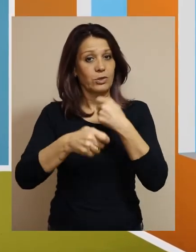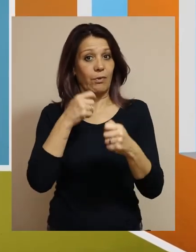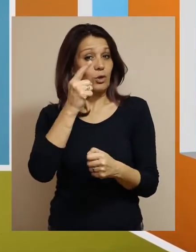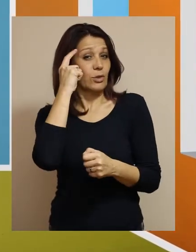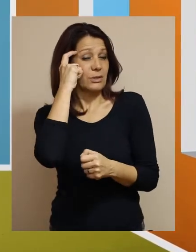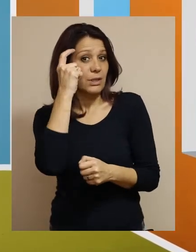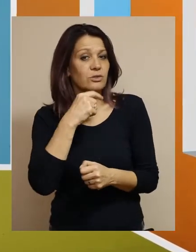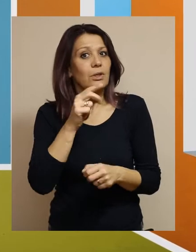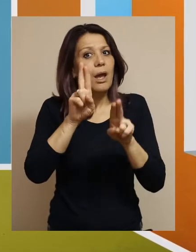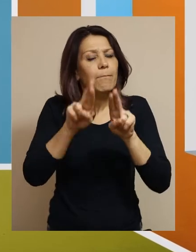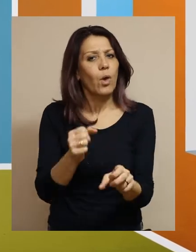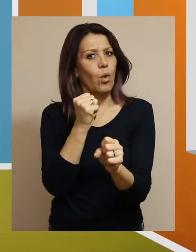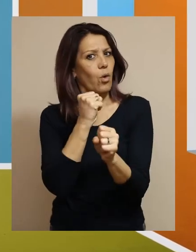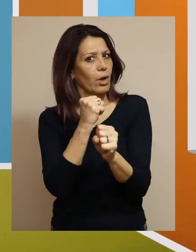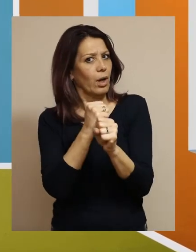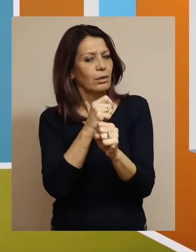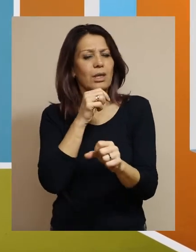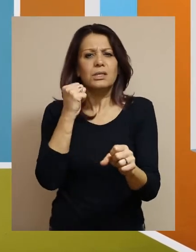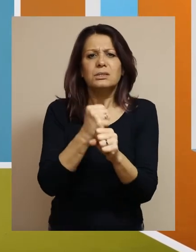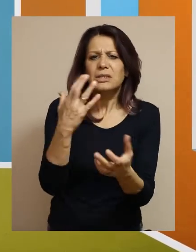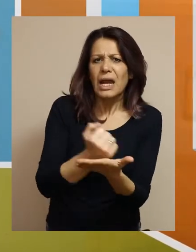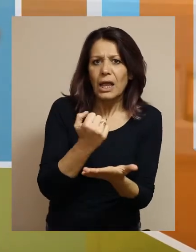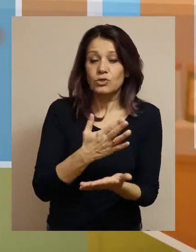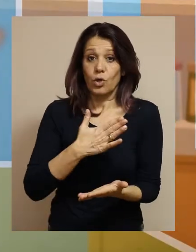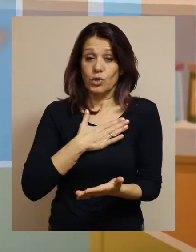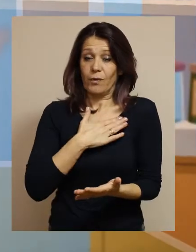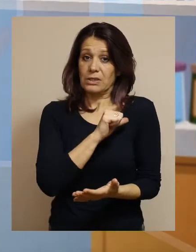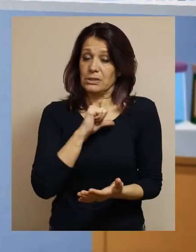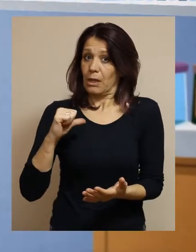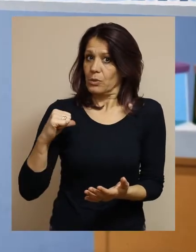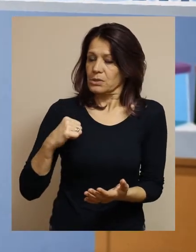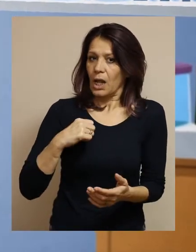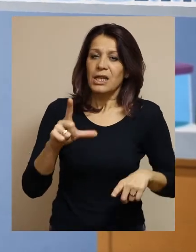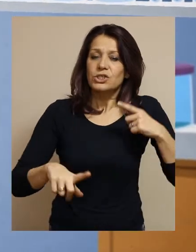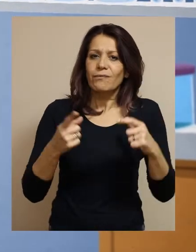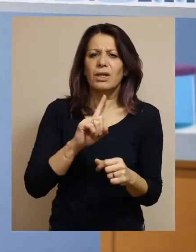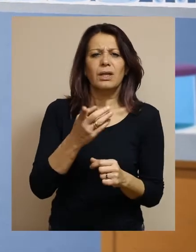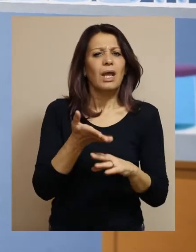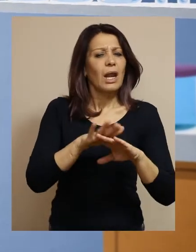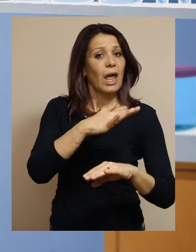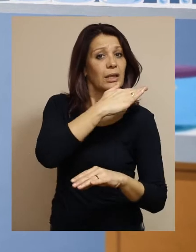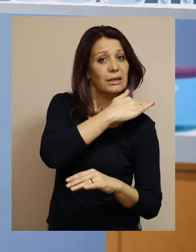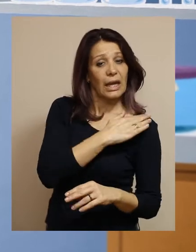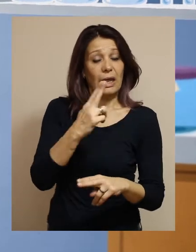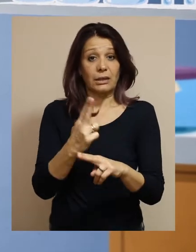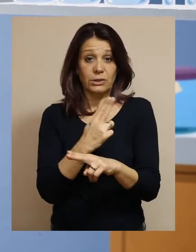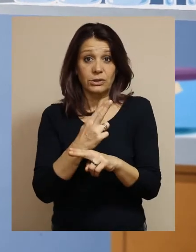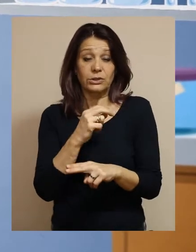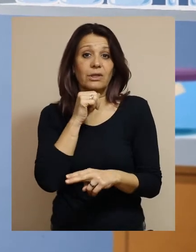That means they can work and earn their independent living. They aren't dependent on their families or the state,